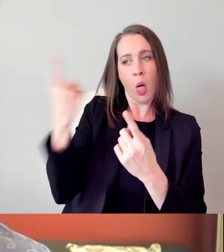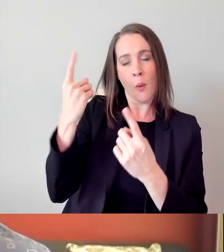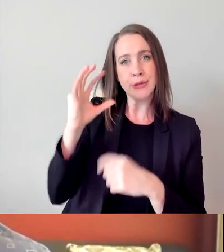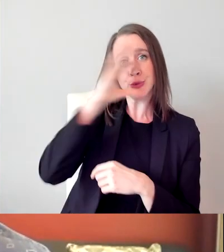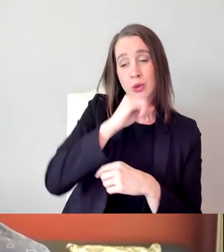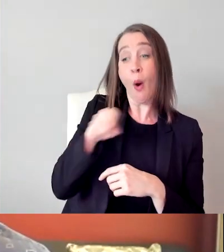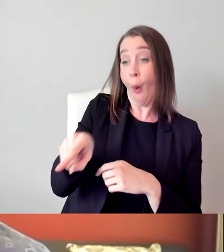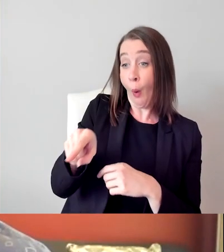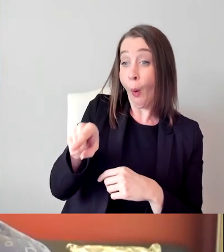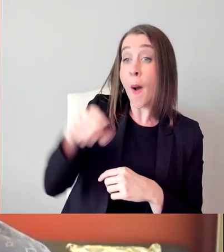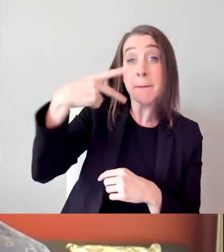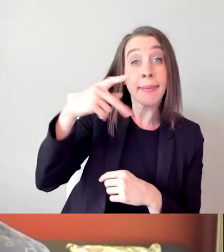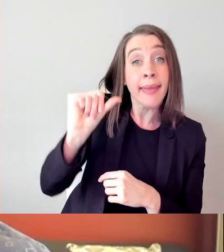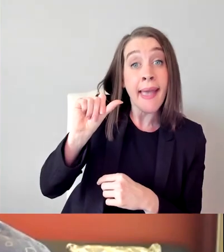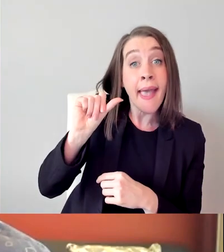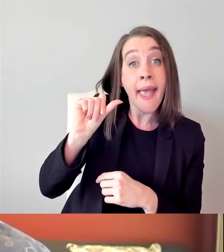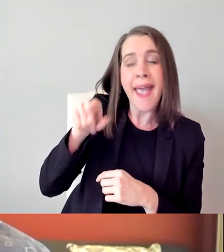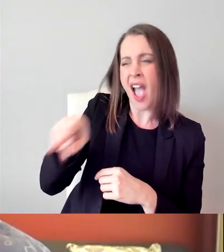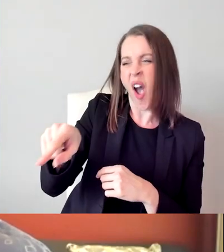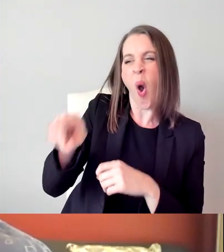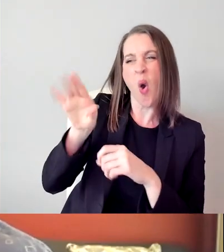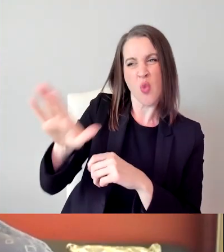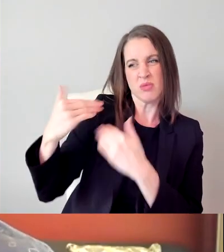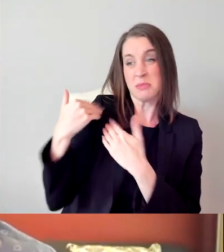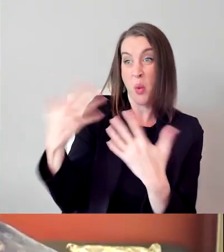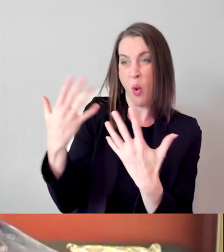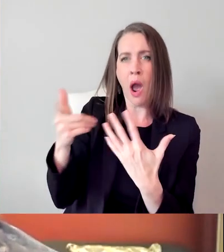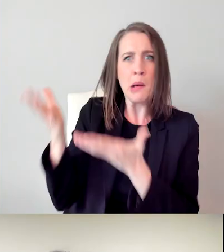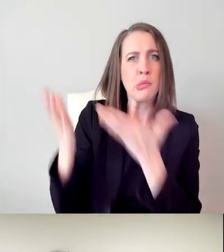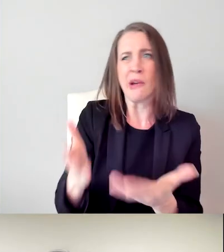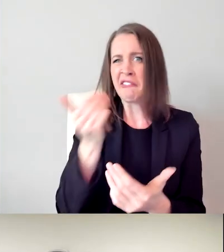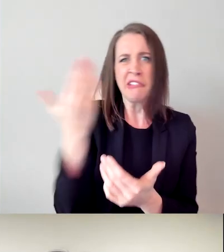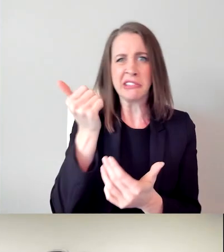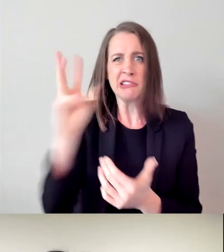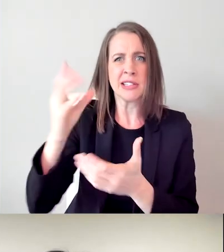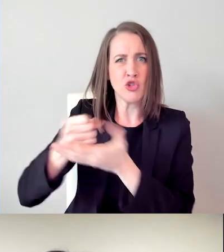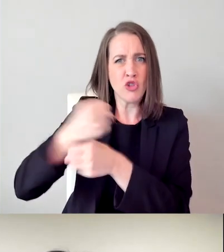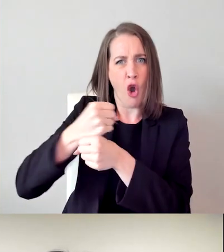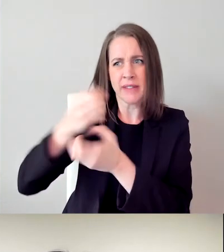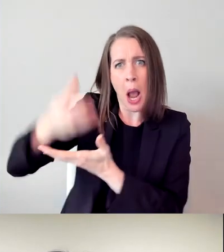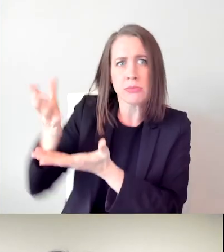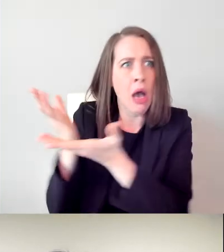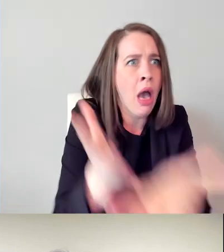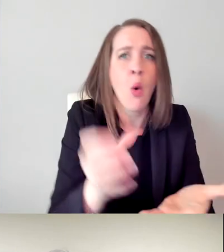can carry 14 cups of coffee onto the set or that can work 20-hour days.